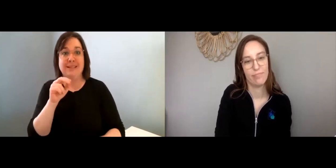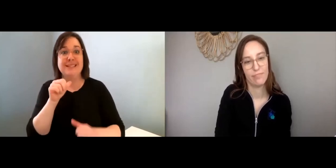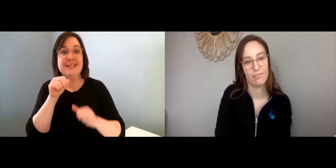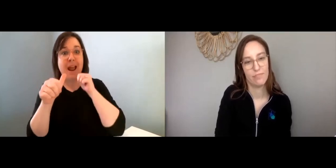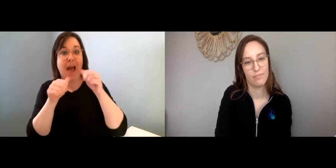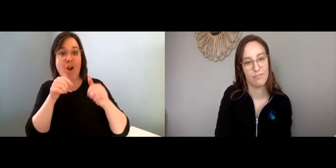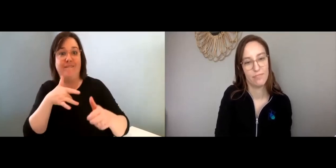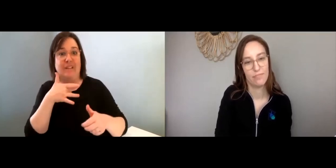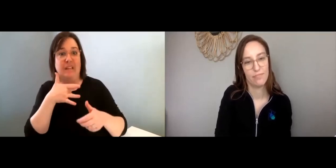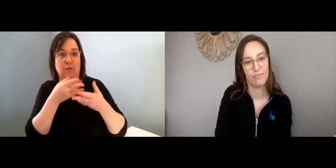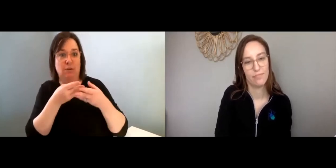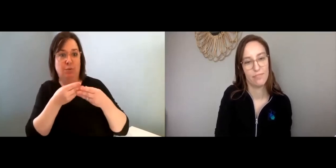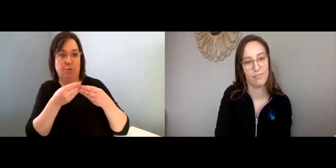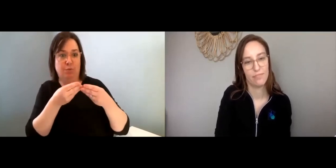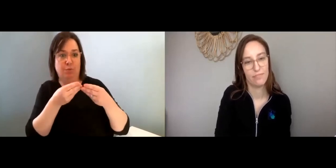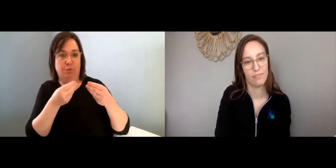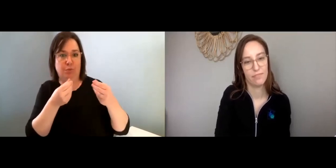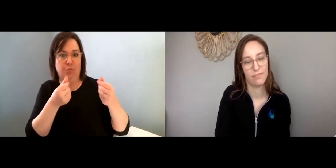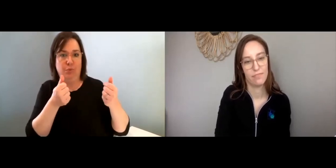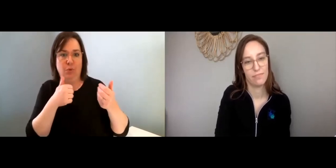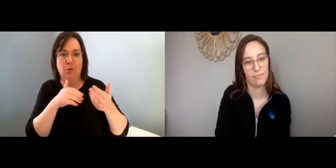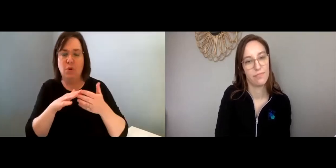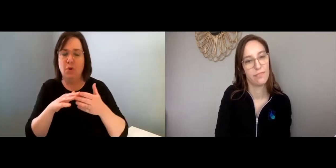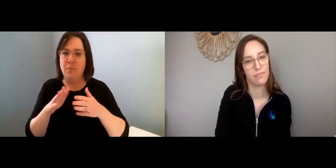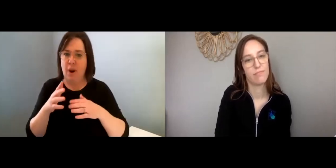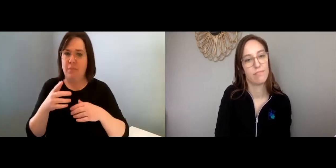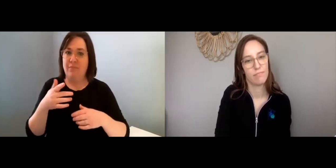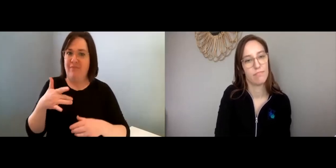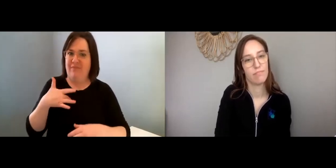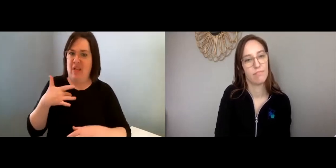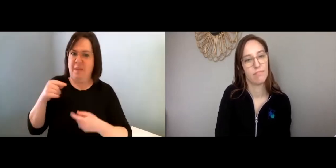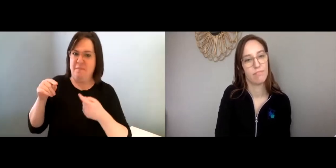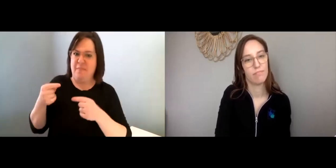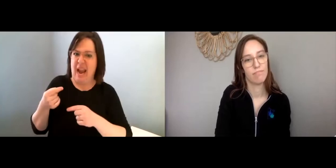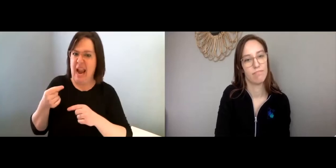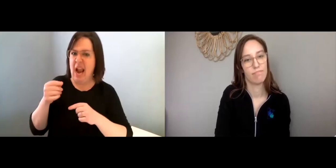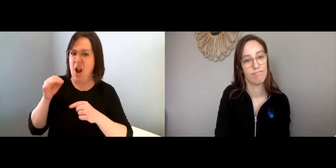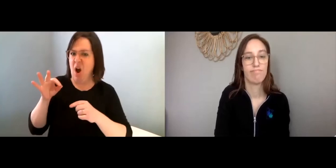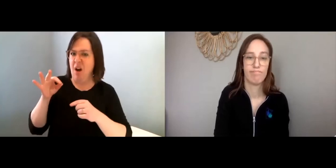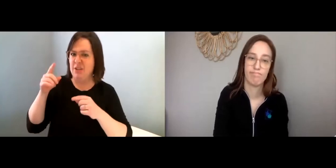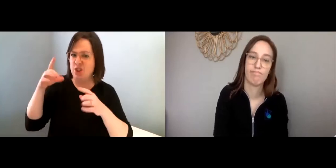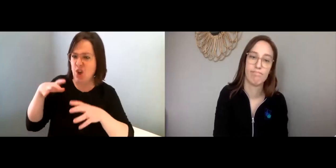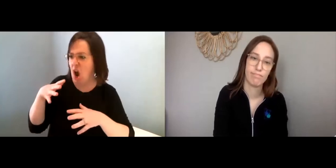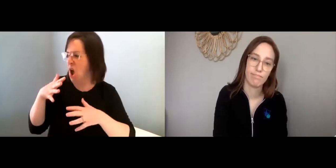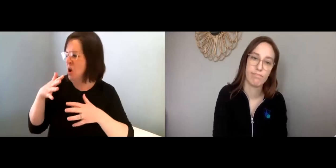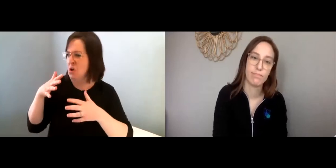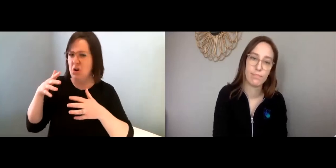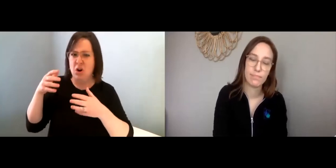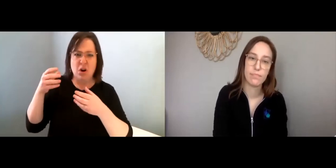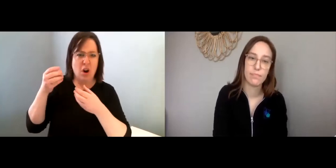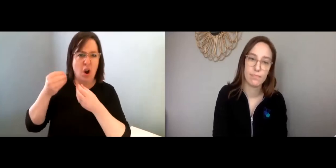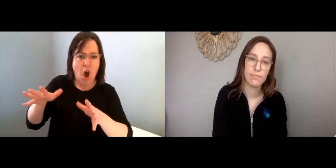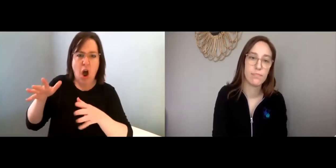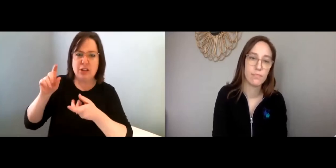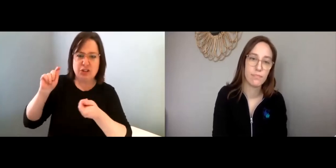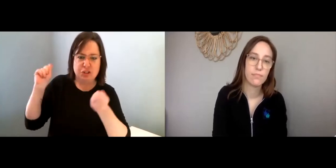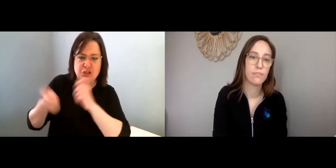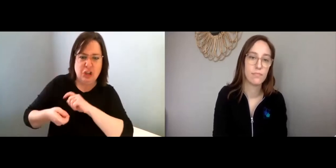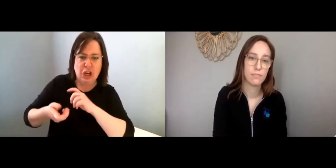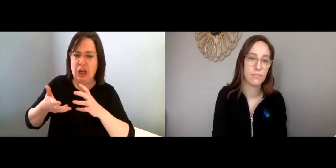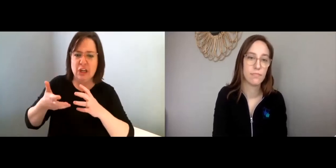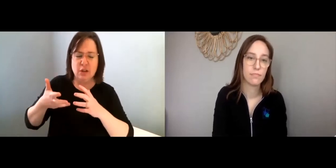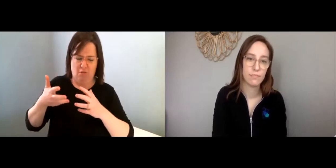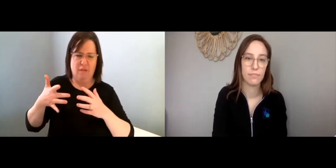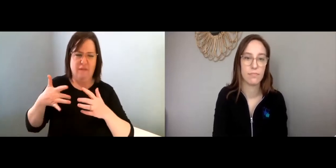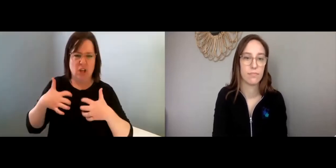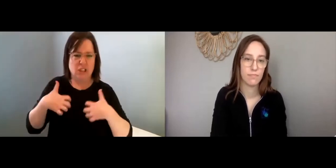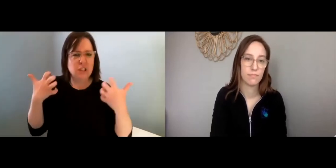So, when that denial feeling starts to go away, that’s when the pain of the shock and loss and change